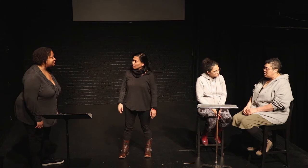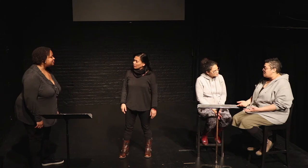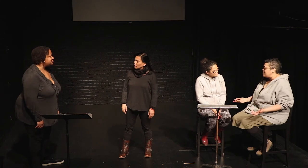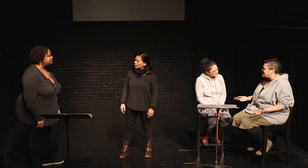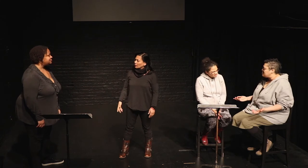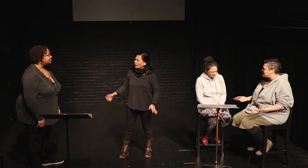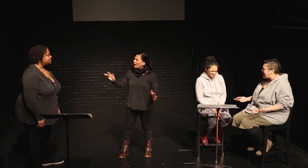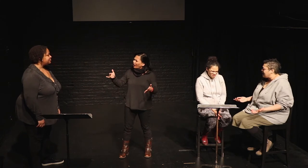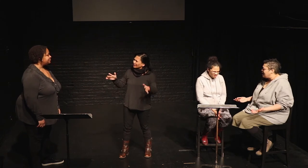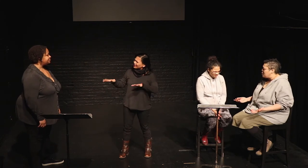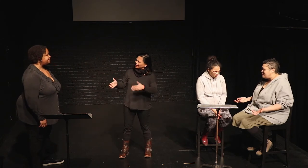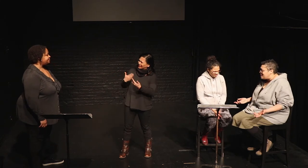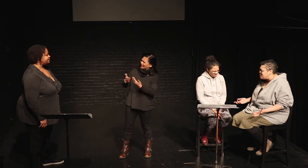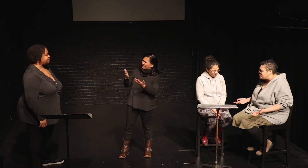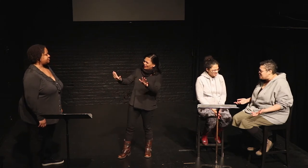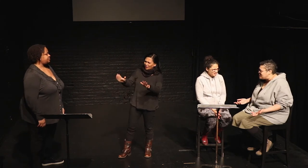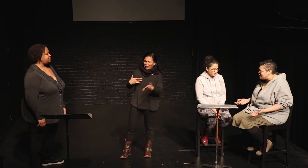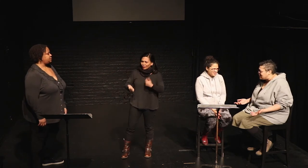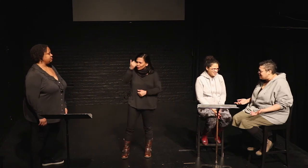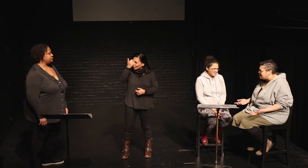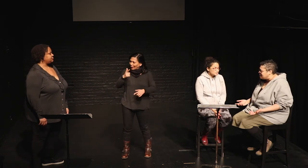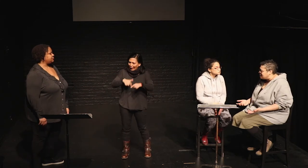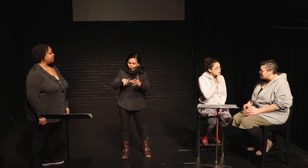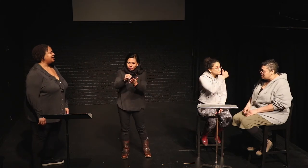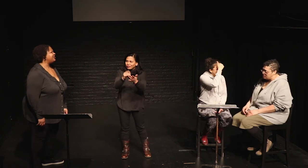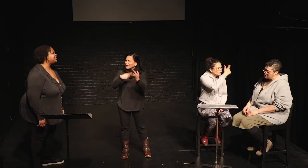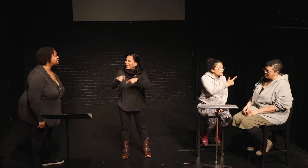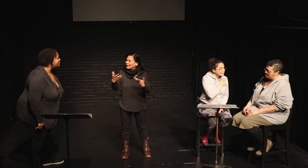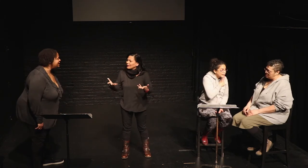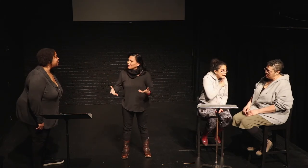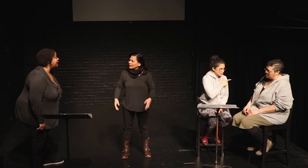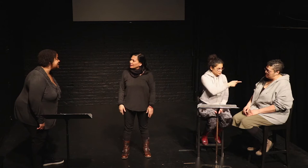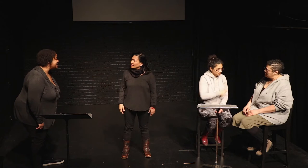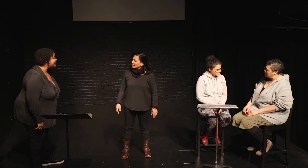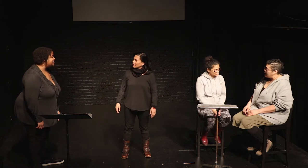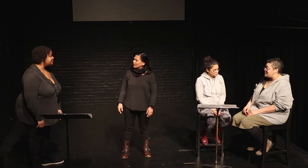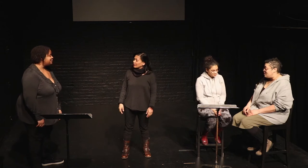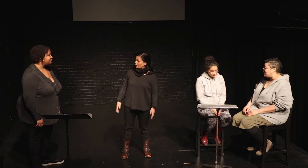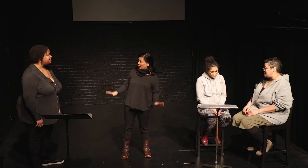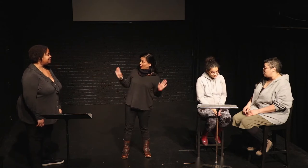'Kay cut me some slack. Maybe I'm too stupid to learn? You're not stupid, you're lazy. I do not like that word.